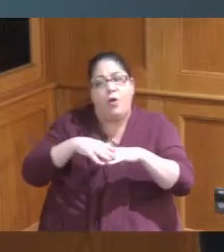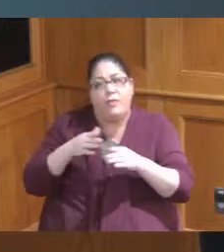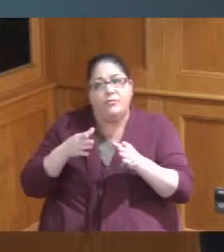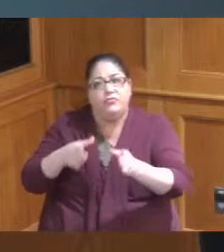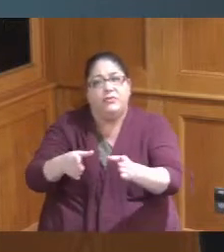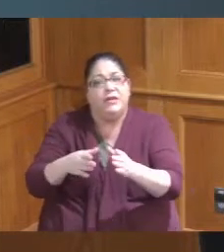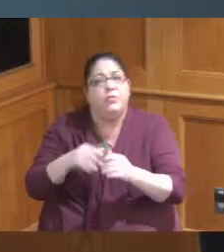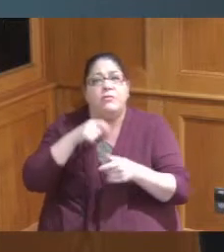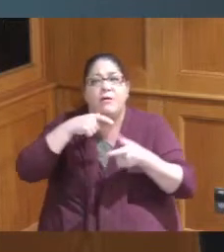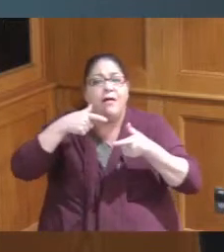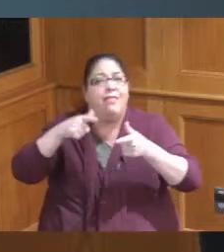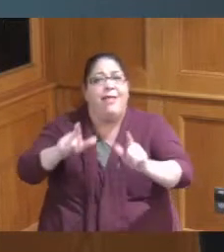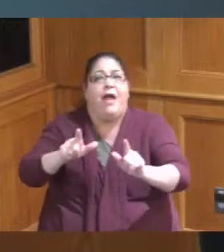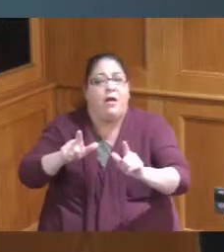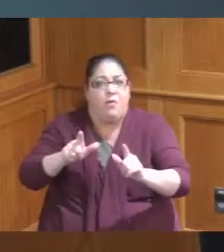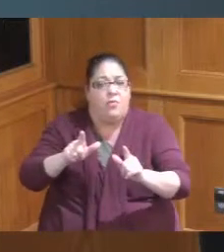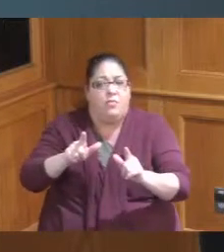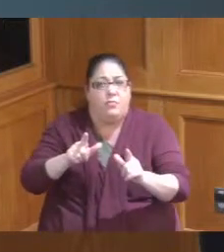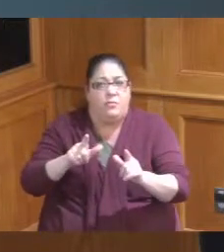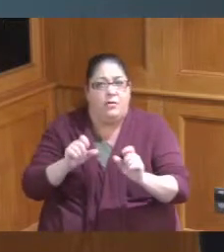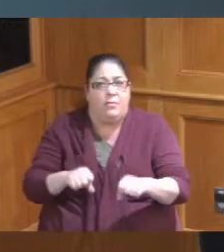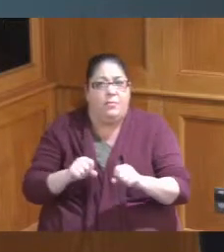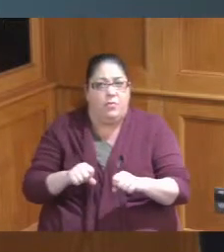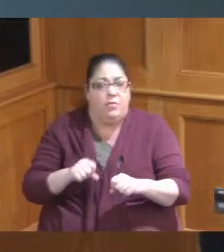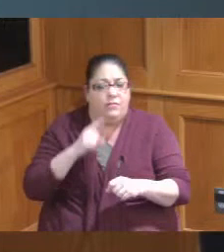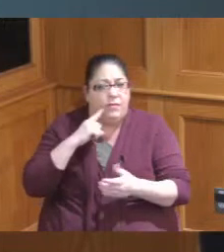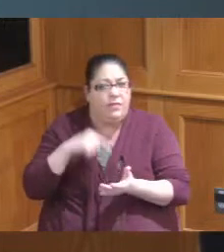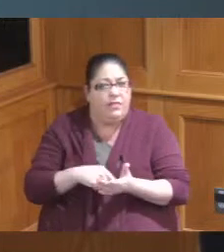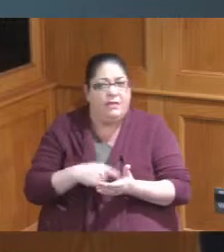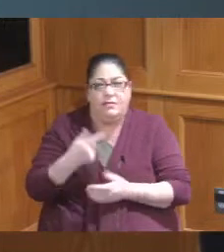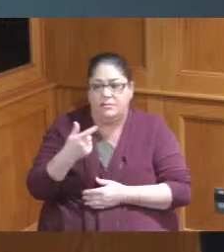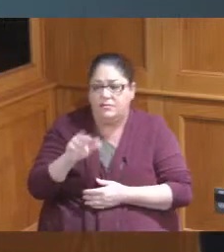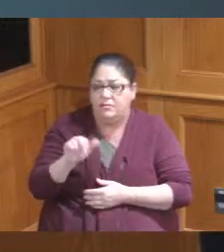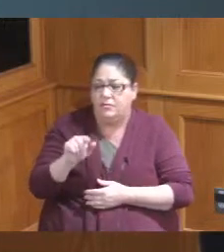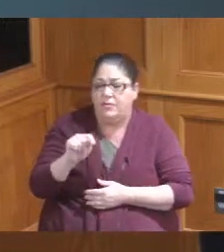not be allowable is this the grant they said a grant was coming that would allow flexibility